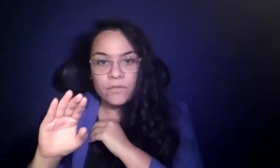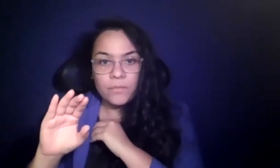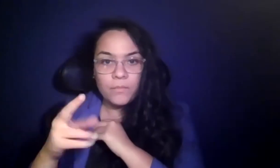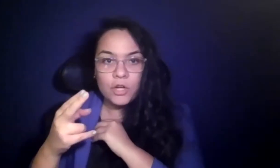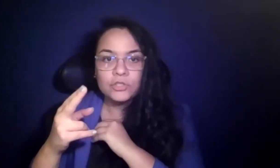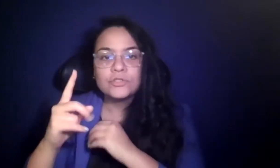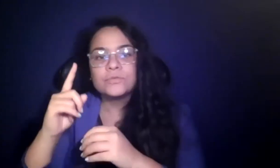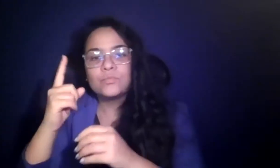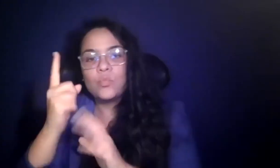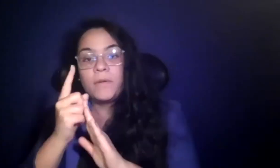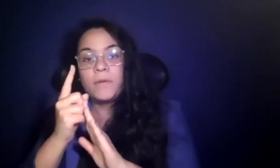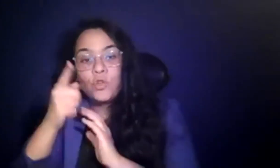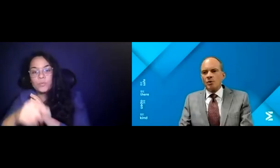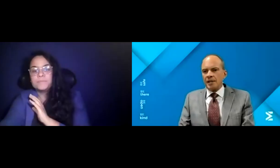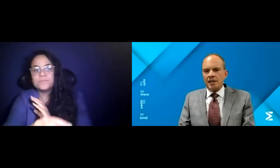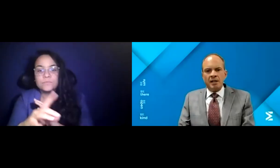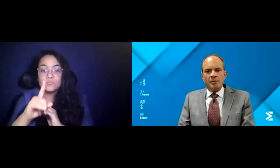15:23:39 >> Yeah, thank you. 15:23:40 Real quick.